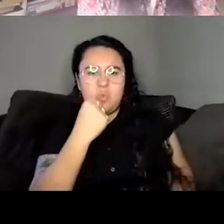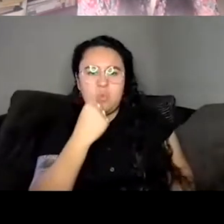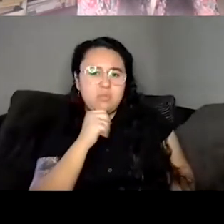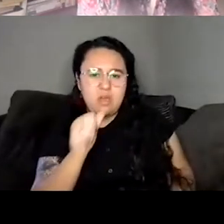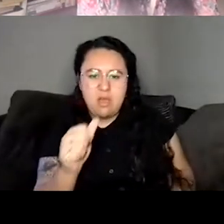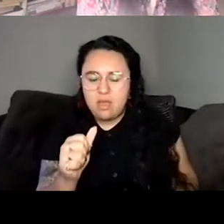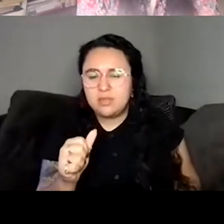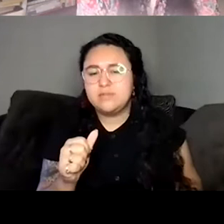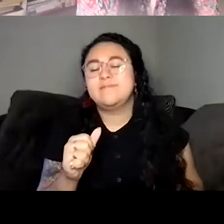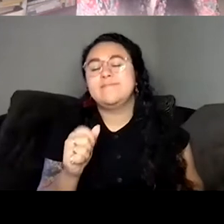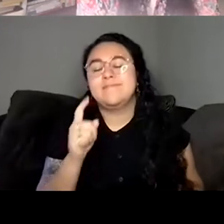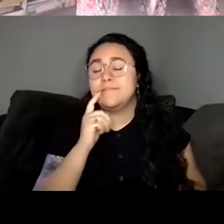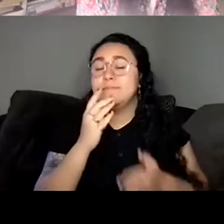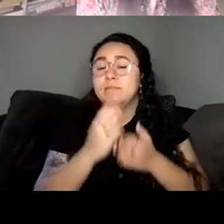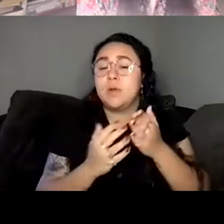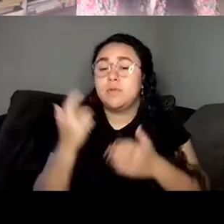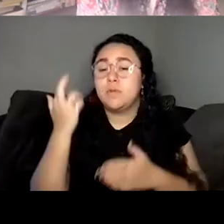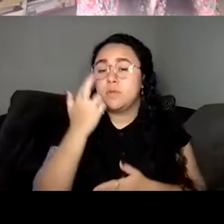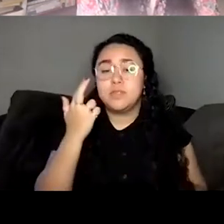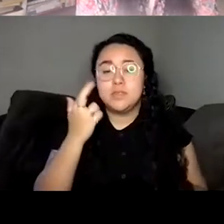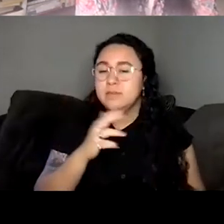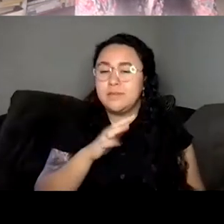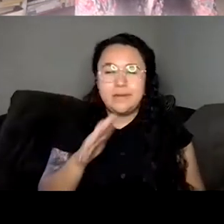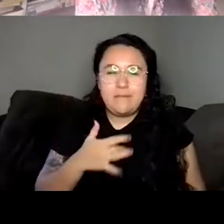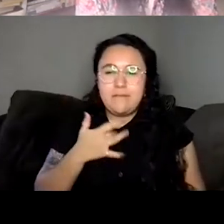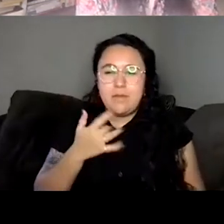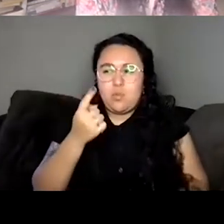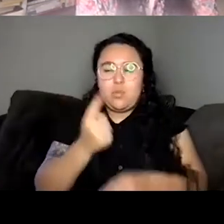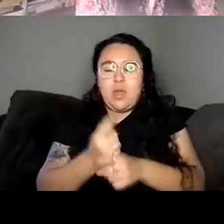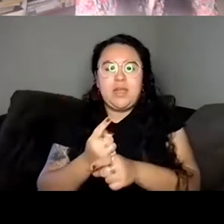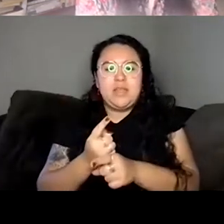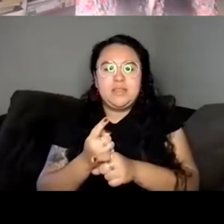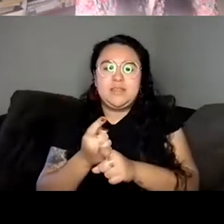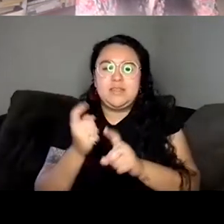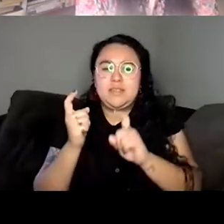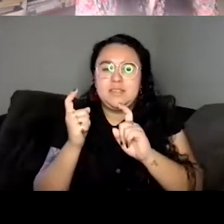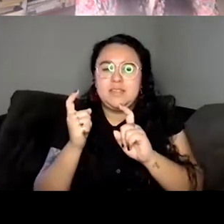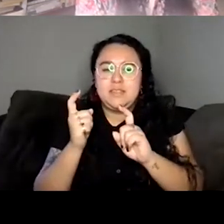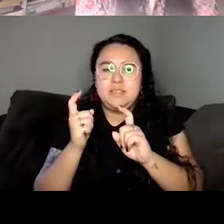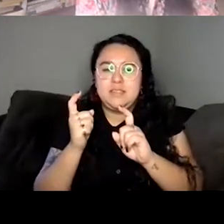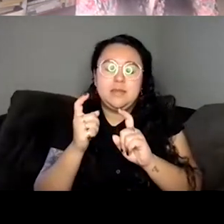never wanted it never felt right to give her you know, like t care mentioned is kind of